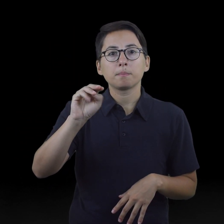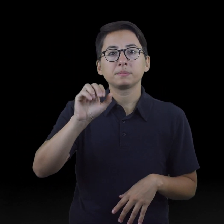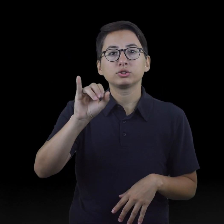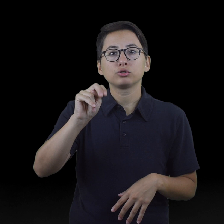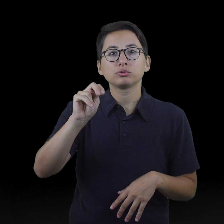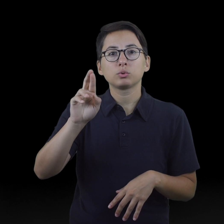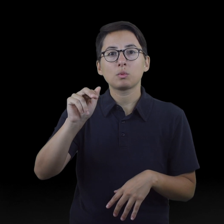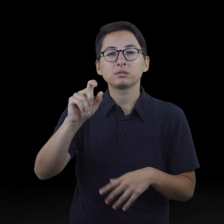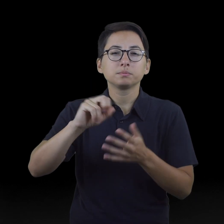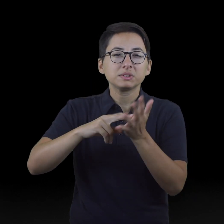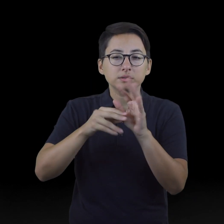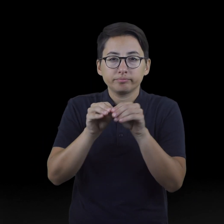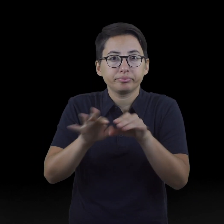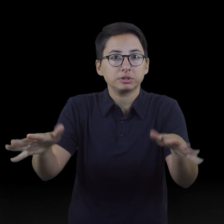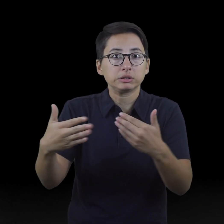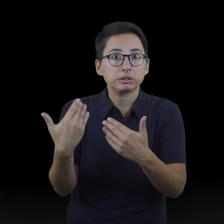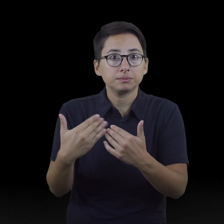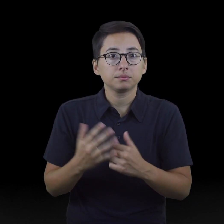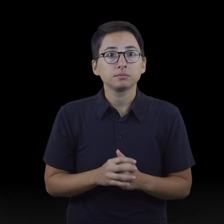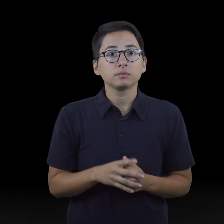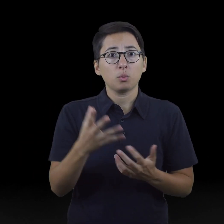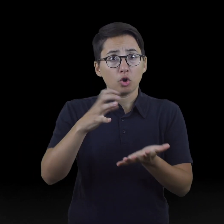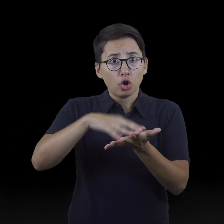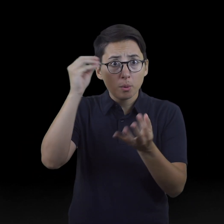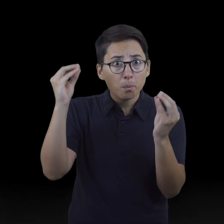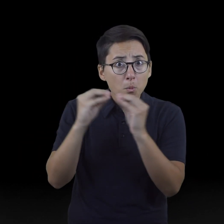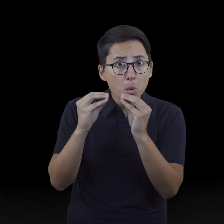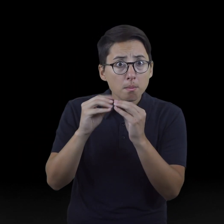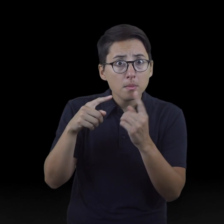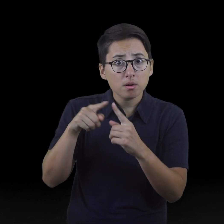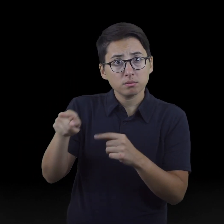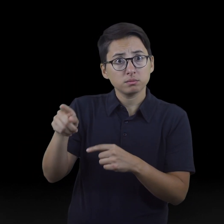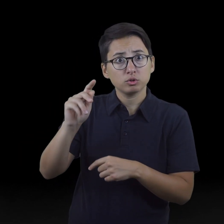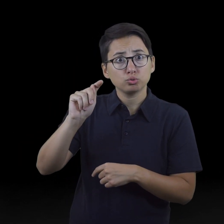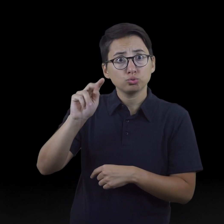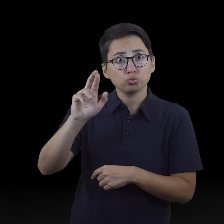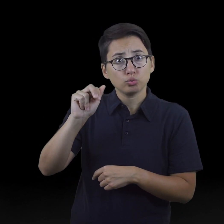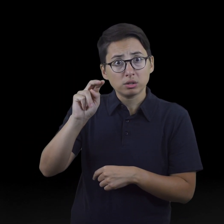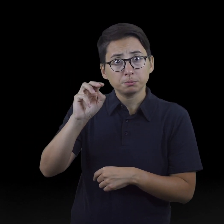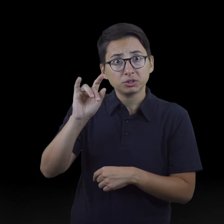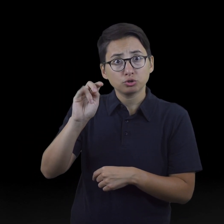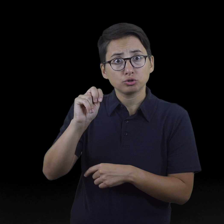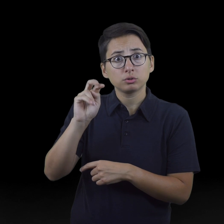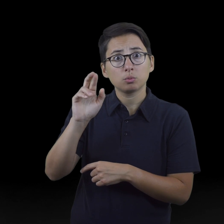Learn more about COVID-19 transmission rates where you live on the CDC COVID Data Tracker: